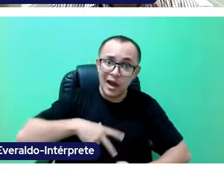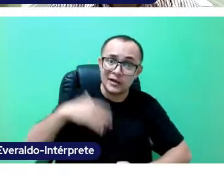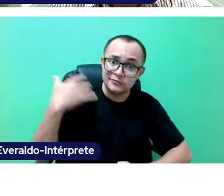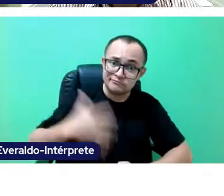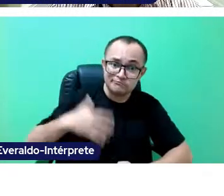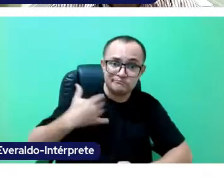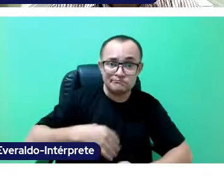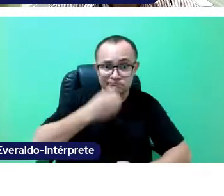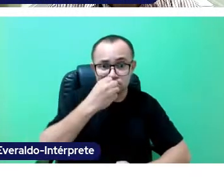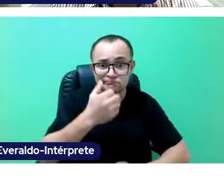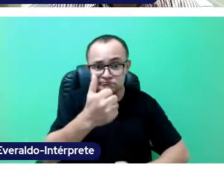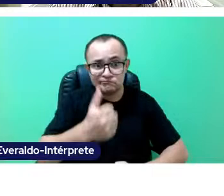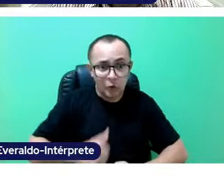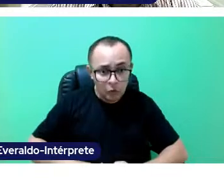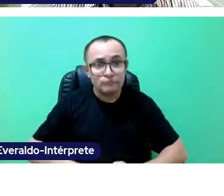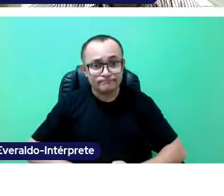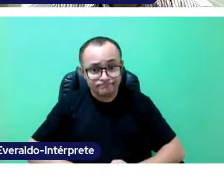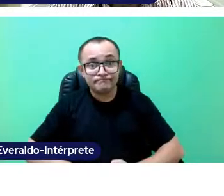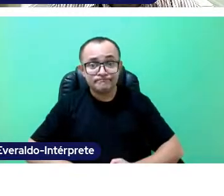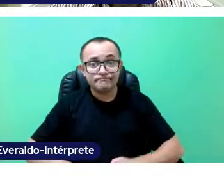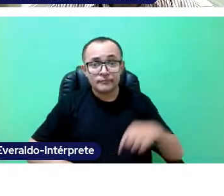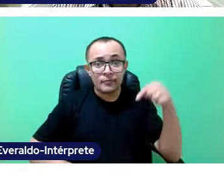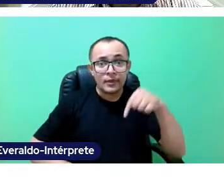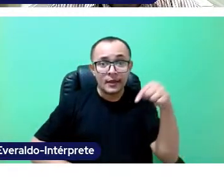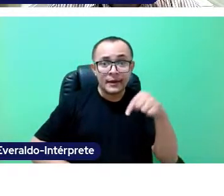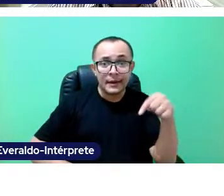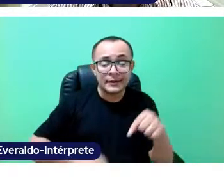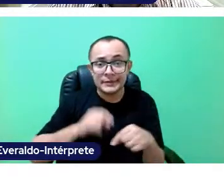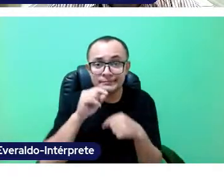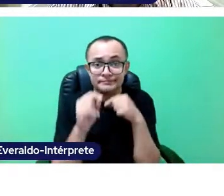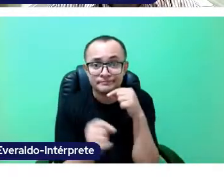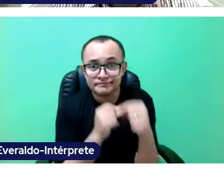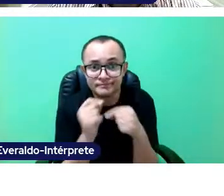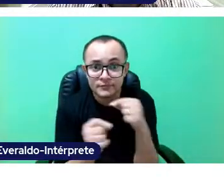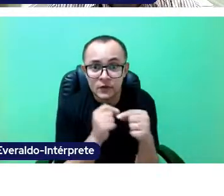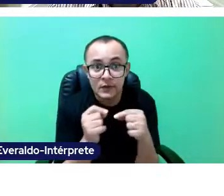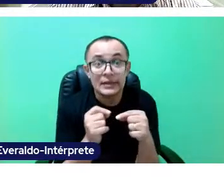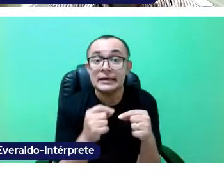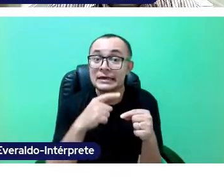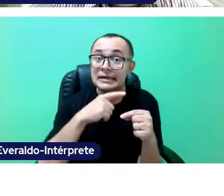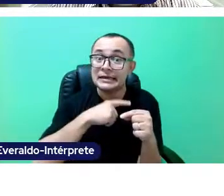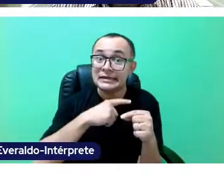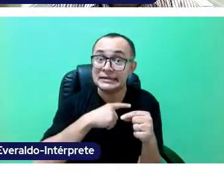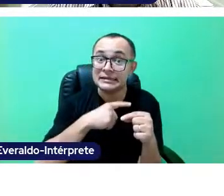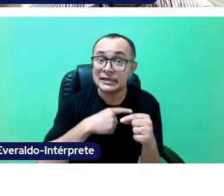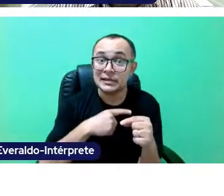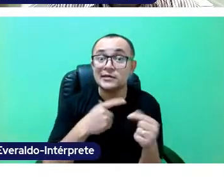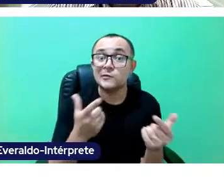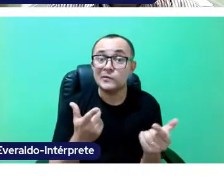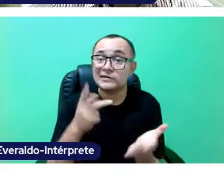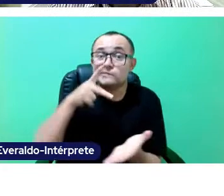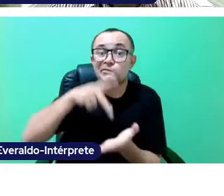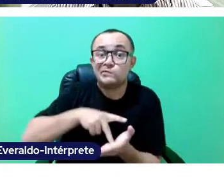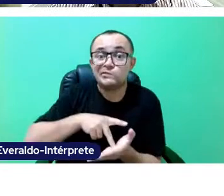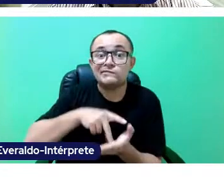It is once more an opportunity for us to get to know our speaker's and participant's different realities,